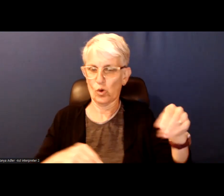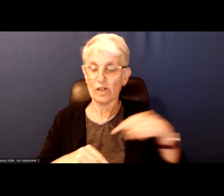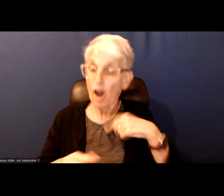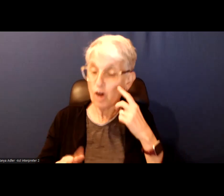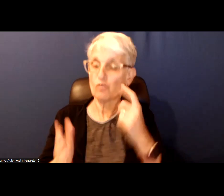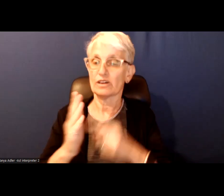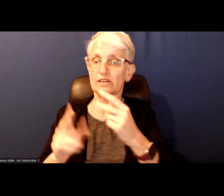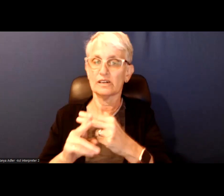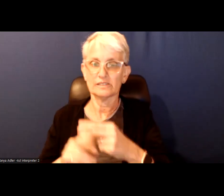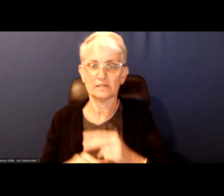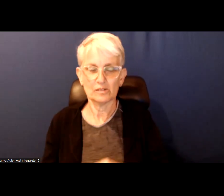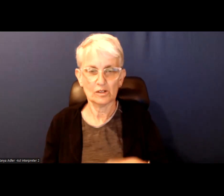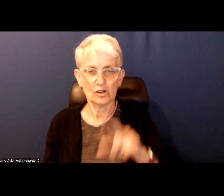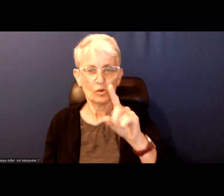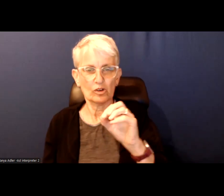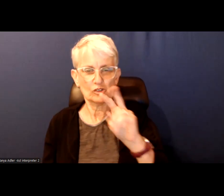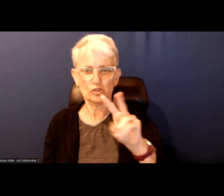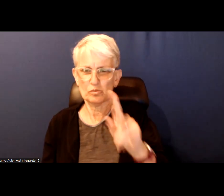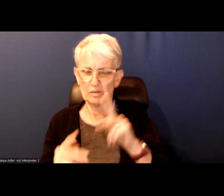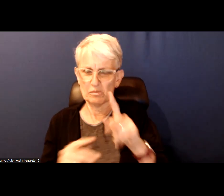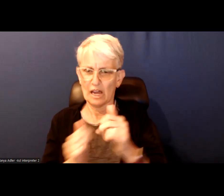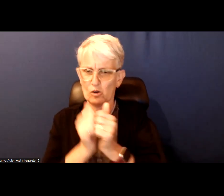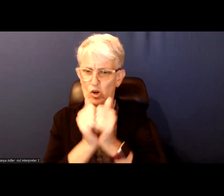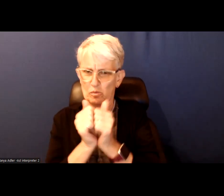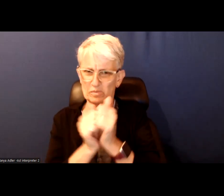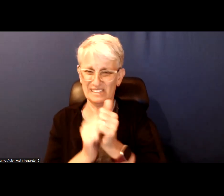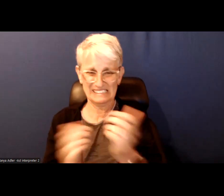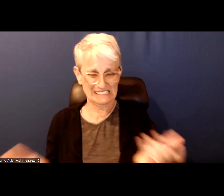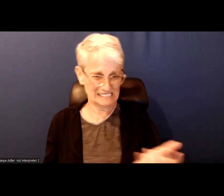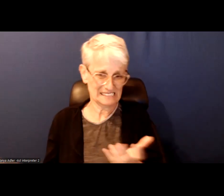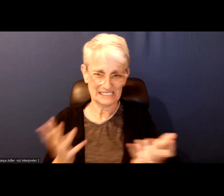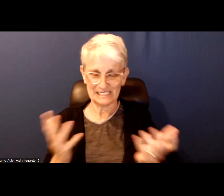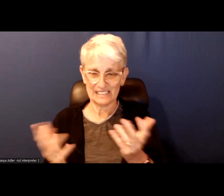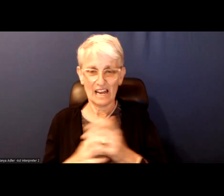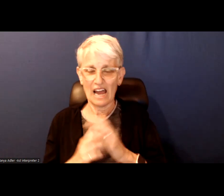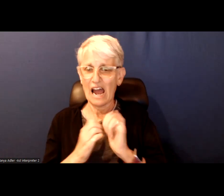With 102 people on the ballot I am not sure how folks are going to do that.